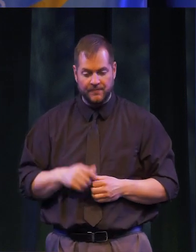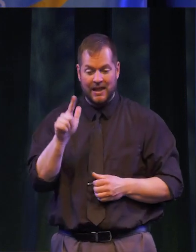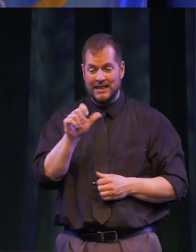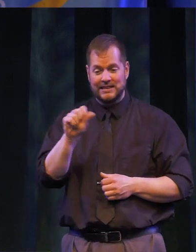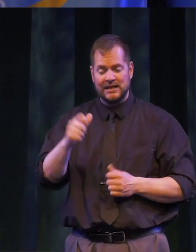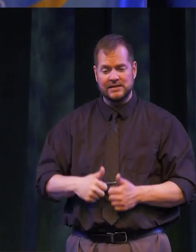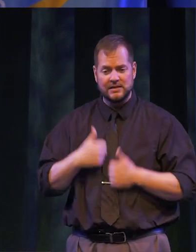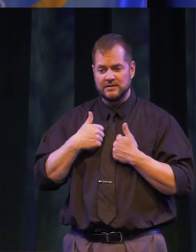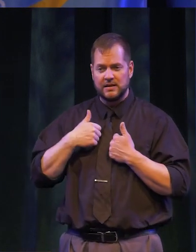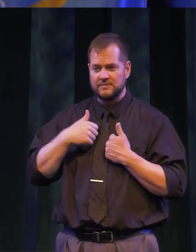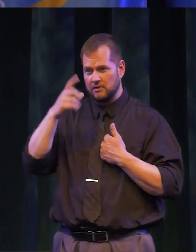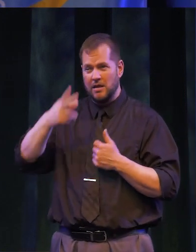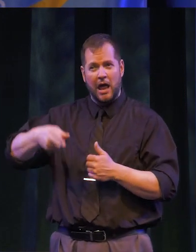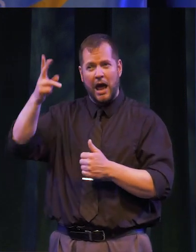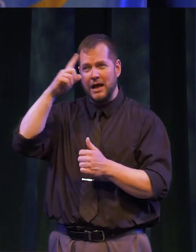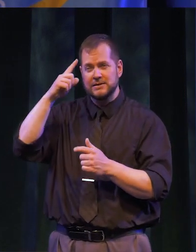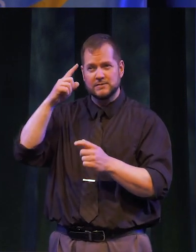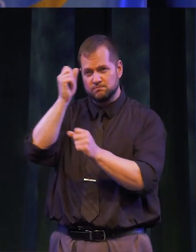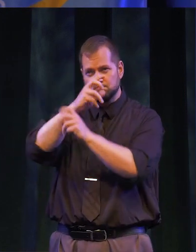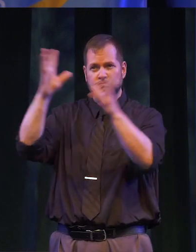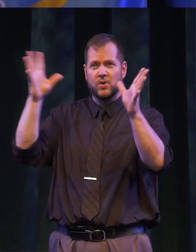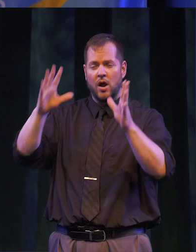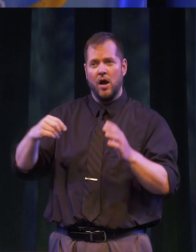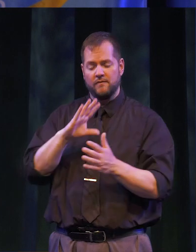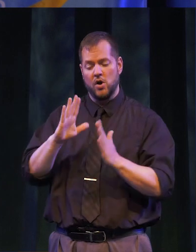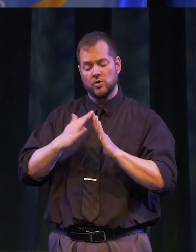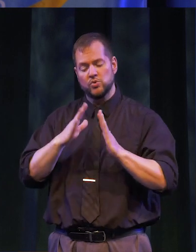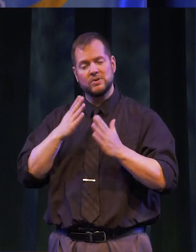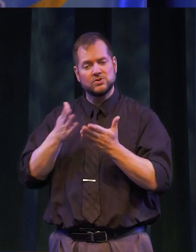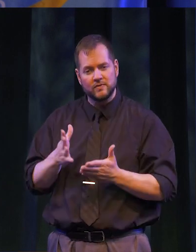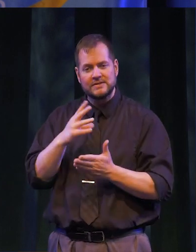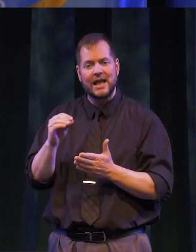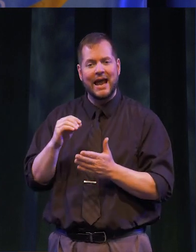LES COLE BELIEVES IN AND LIVES THE HIGHEST IDEALS OF COMMUNITY SERVICE AND CITIZENSHIP.